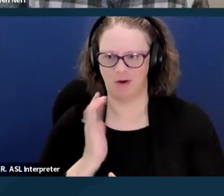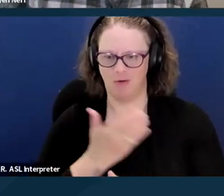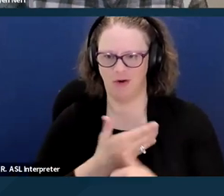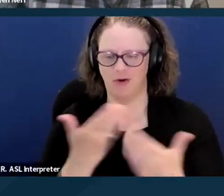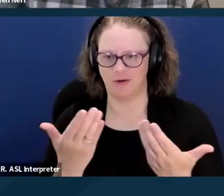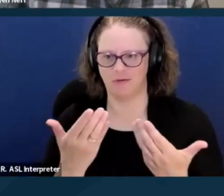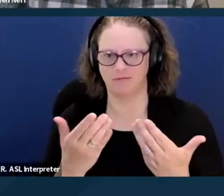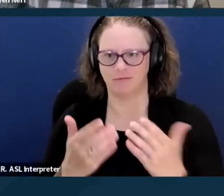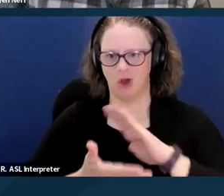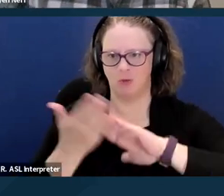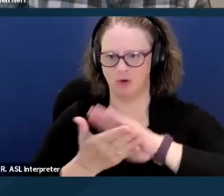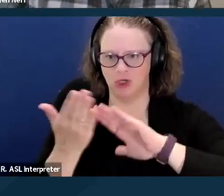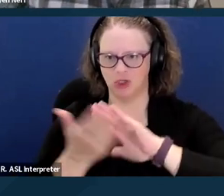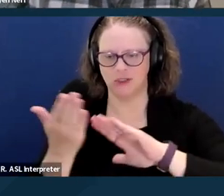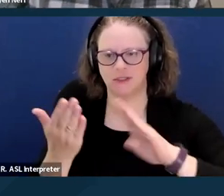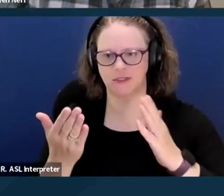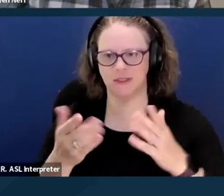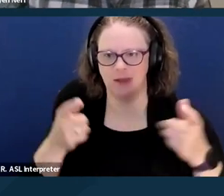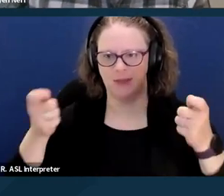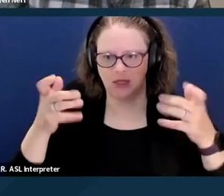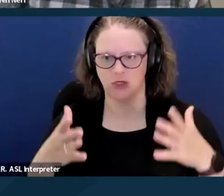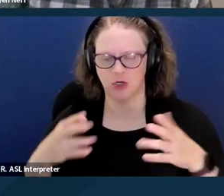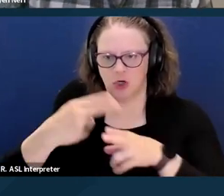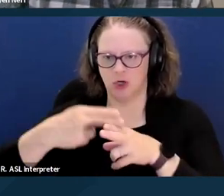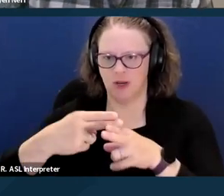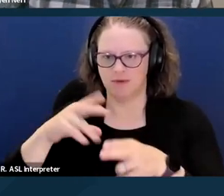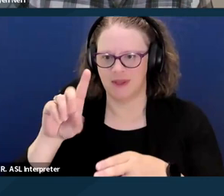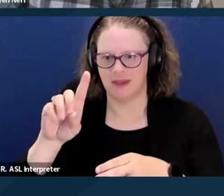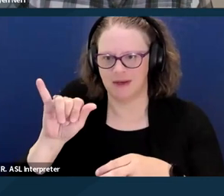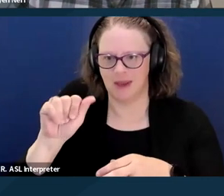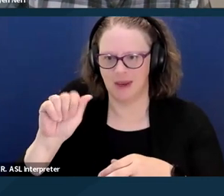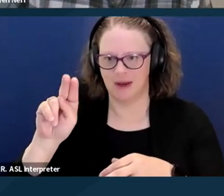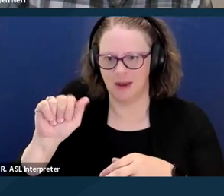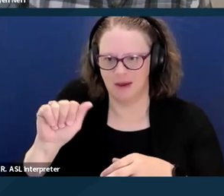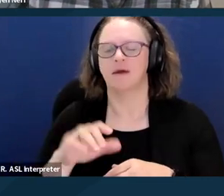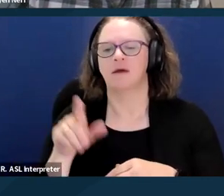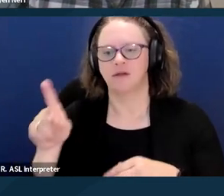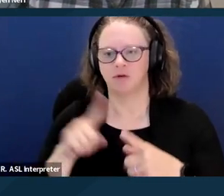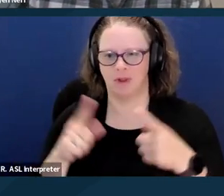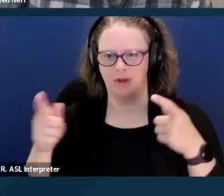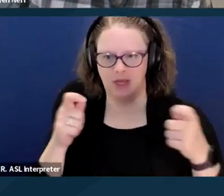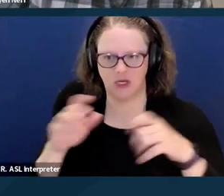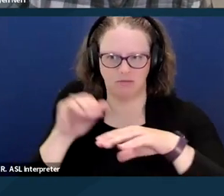operations manager, which is Diana, and she will manage like getting the certificates and evaluations.